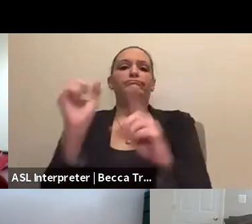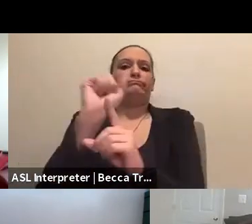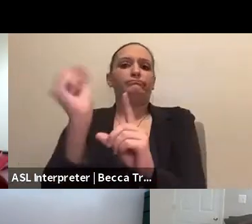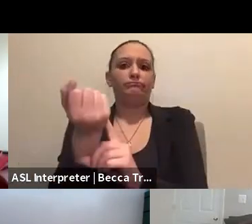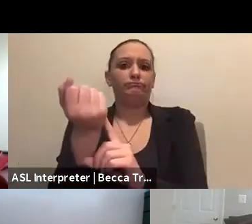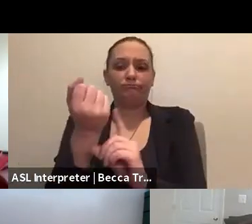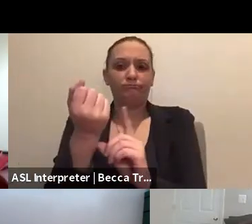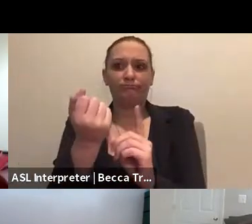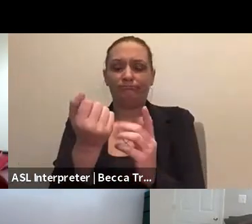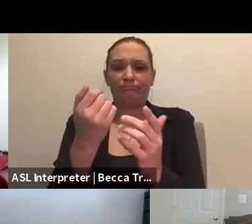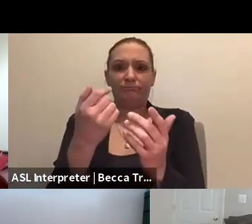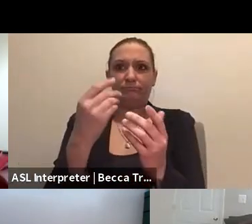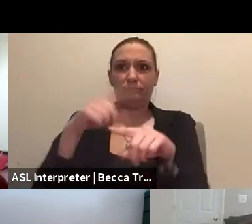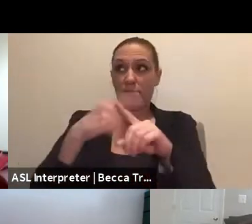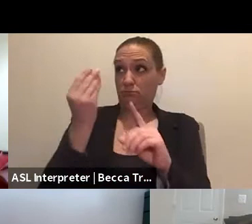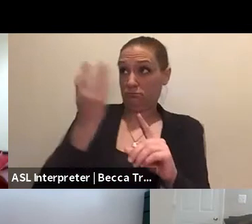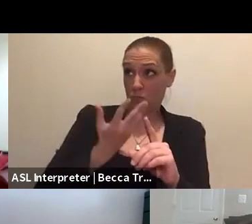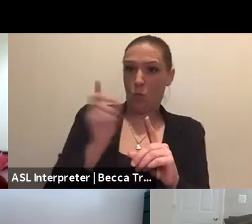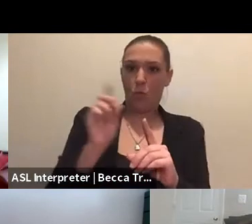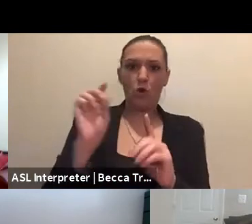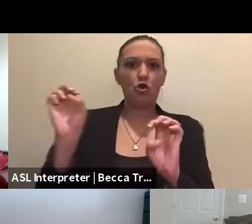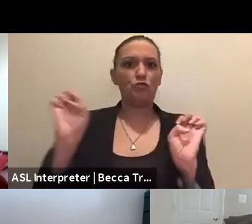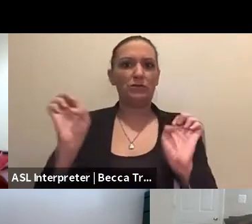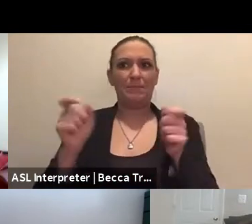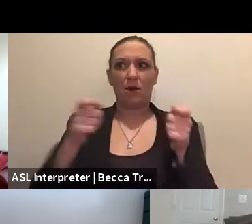that emergency management would like us to open a shelter.